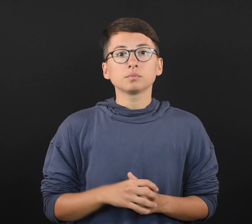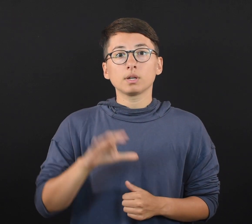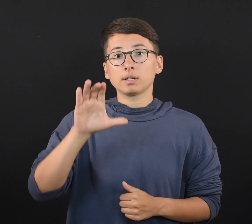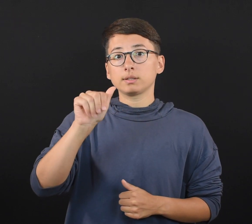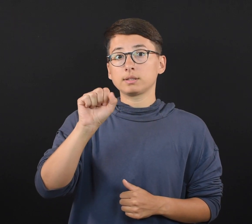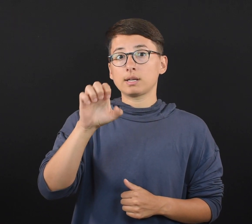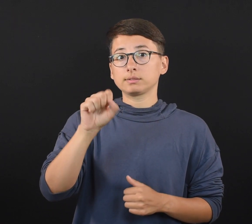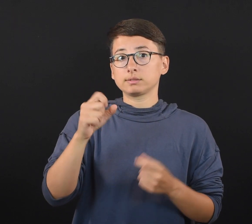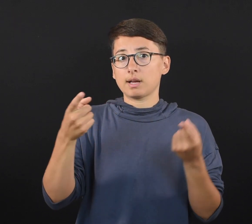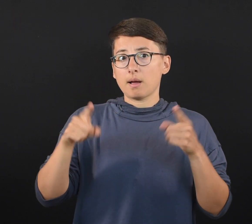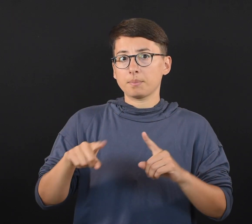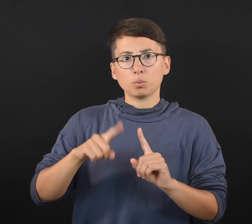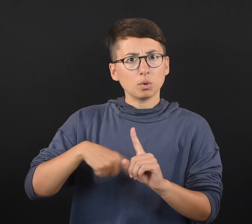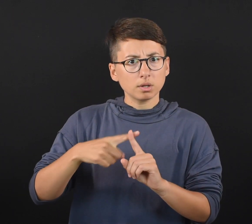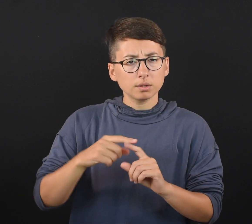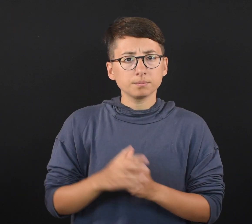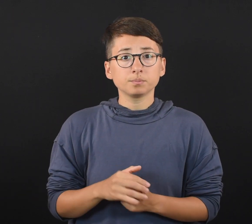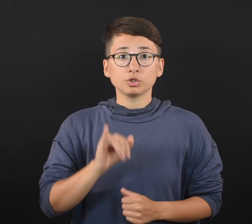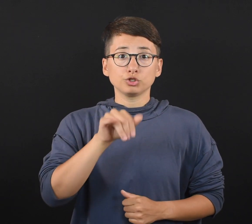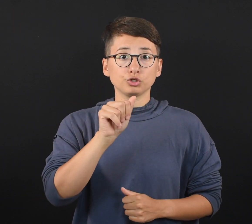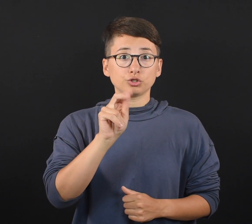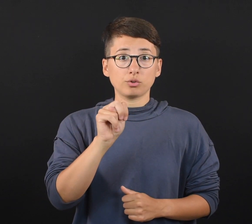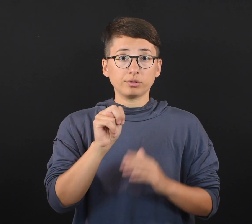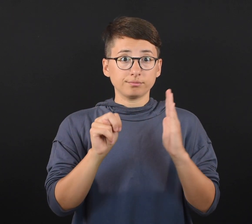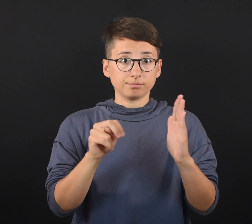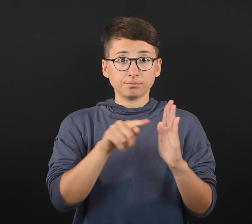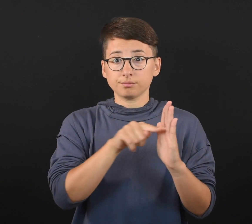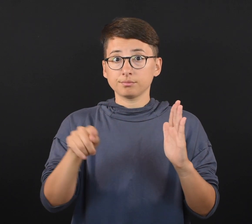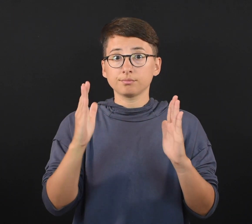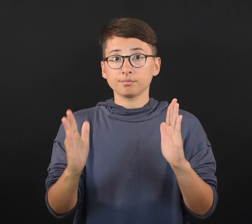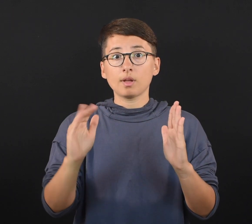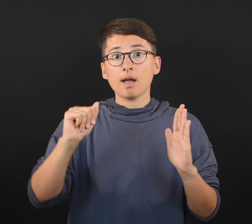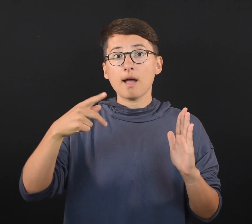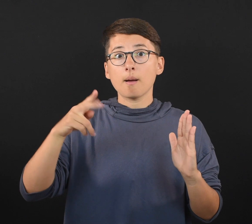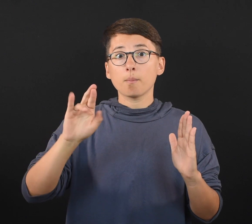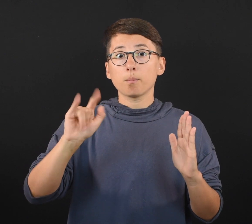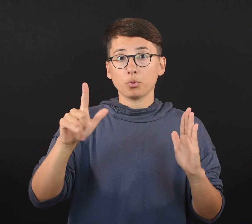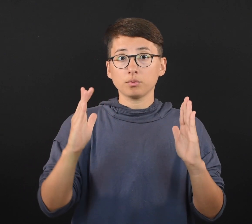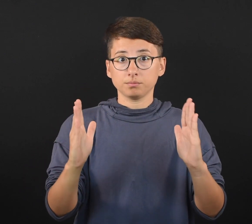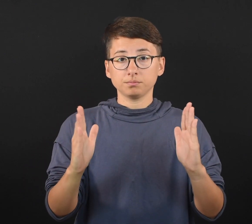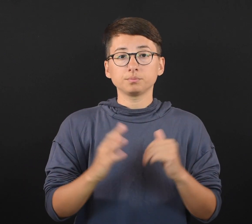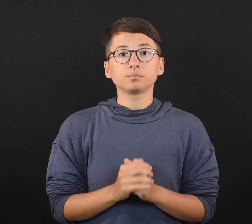The cases occurred between January and April.